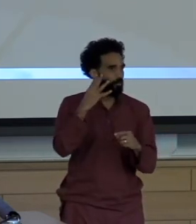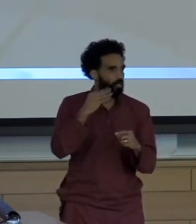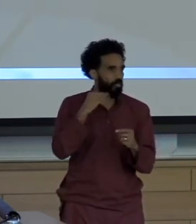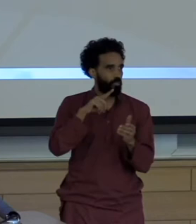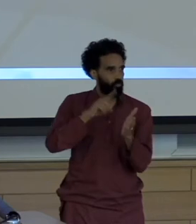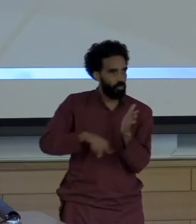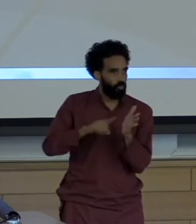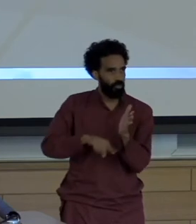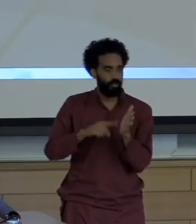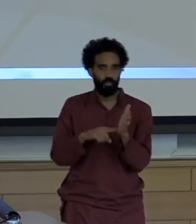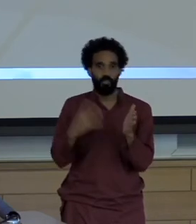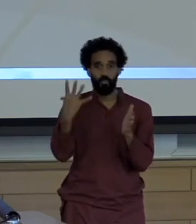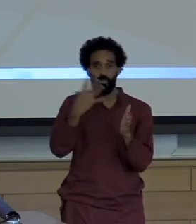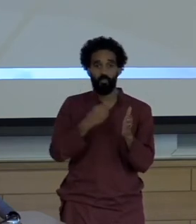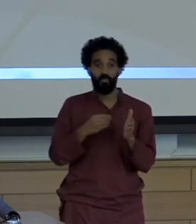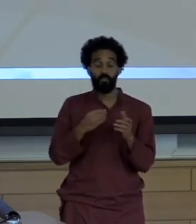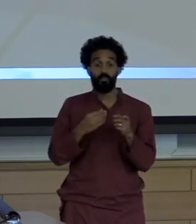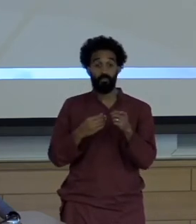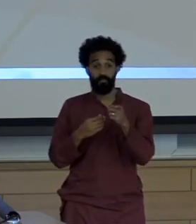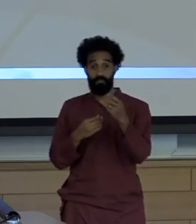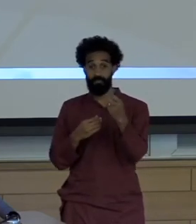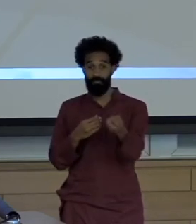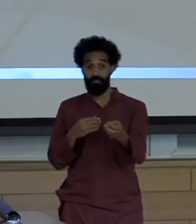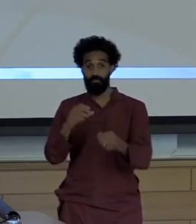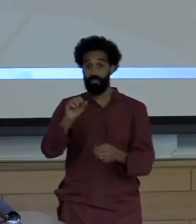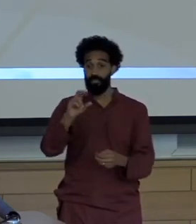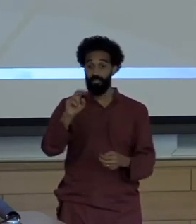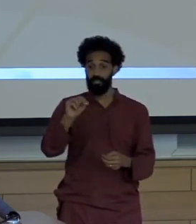Sunshine can tell you how much I hesitated to be here today